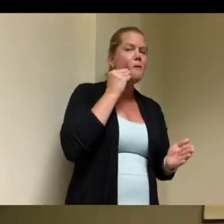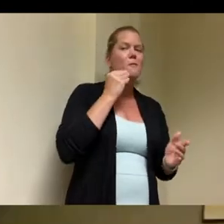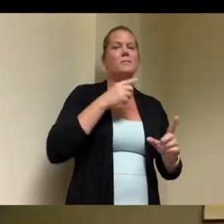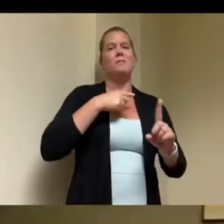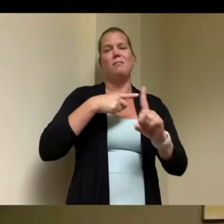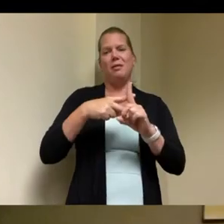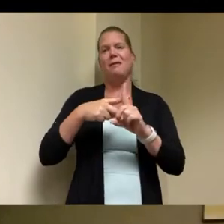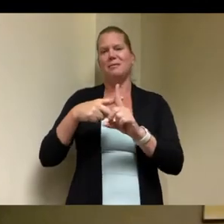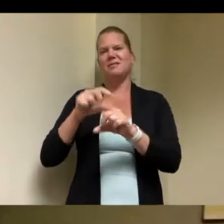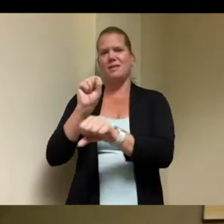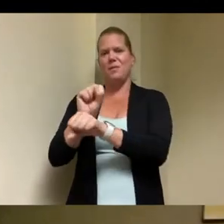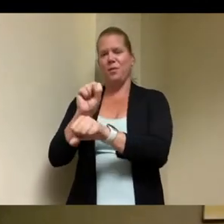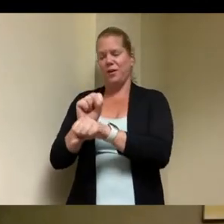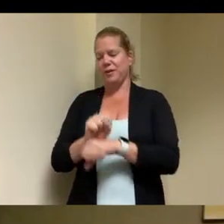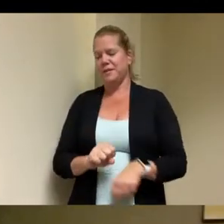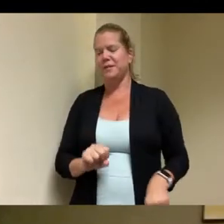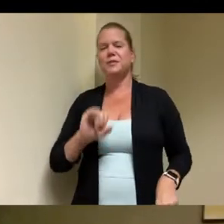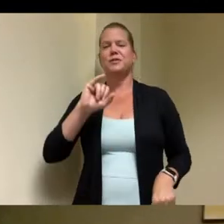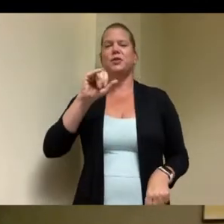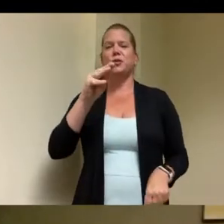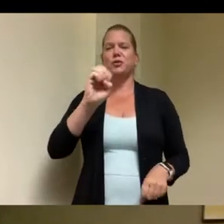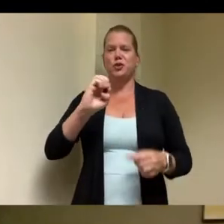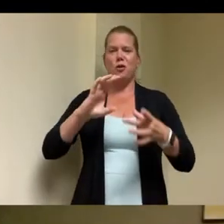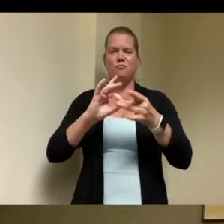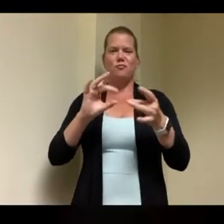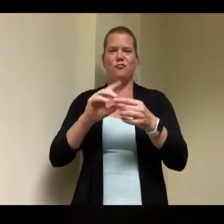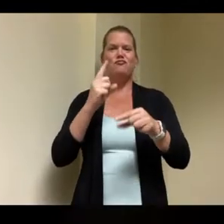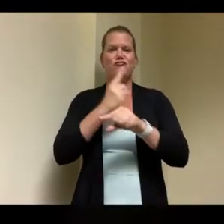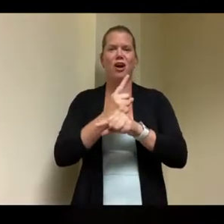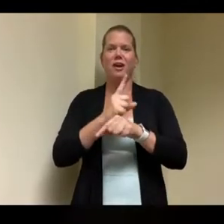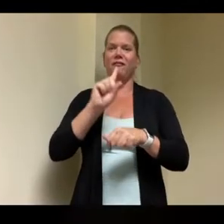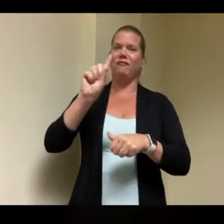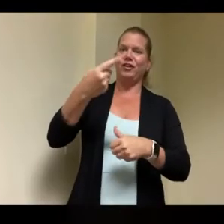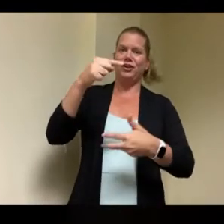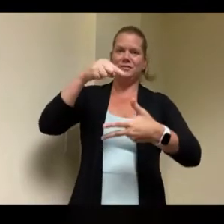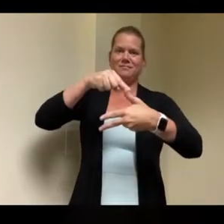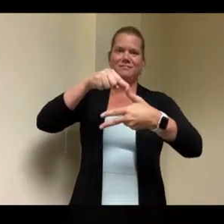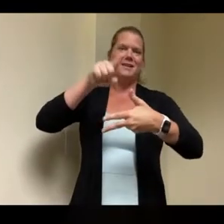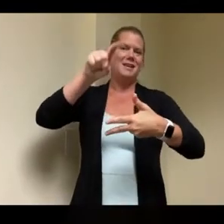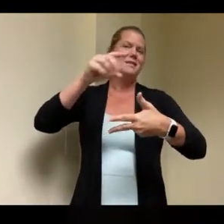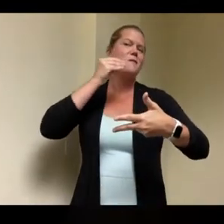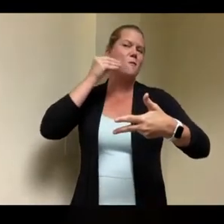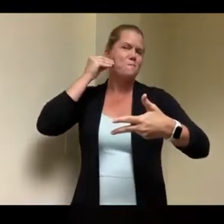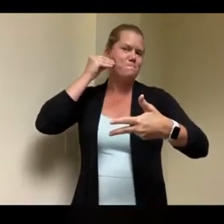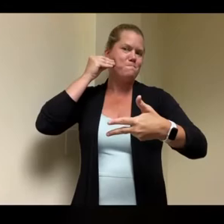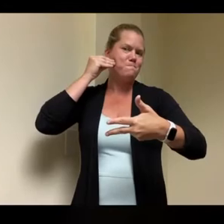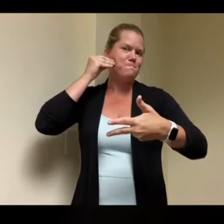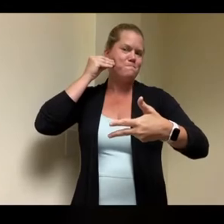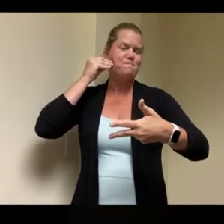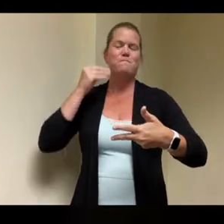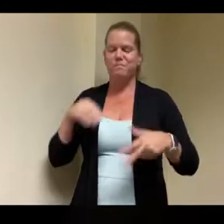talked about right jim exactly roof over your head yeah exactly exactly we have a phenomenal staff so the second